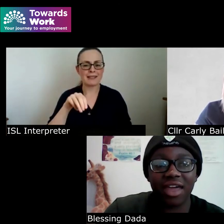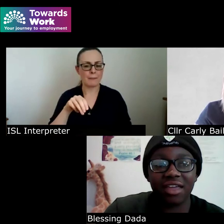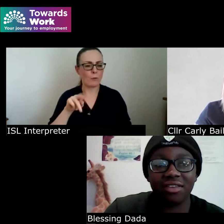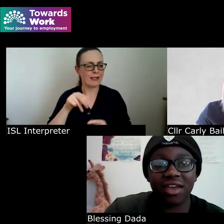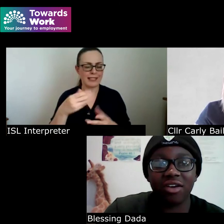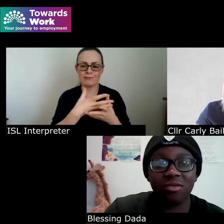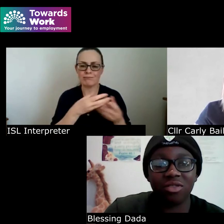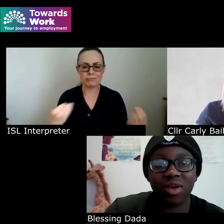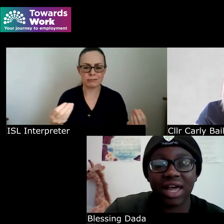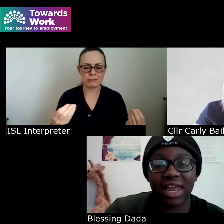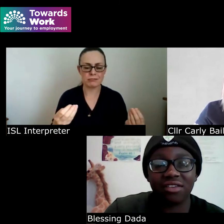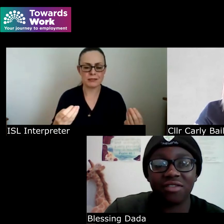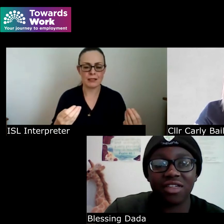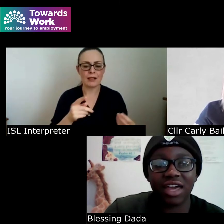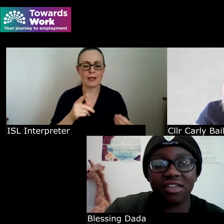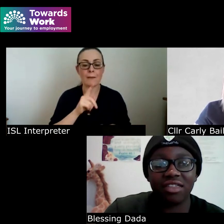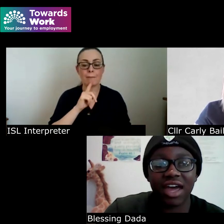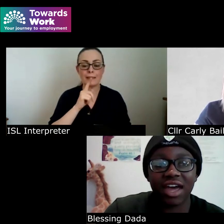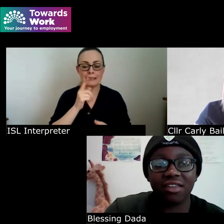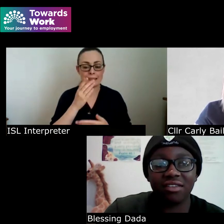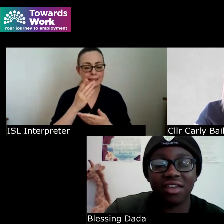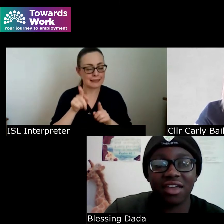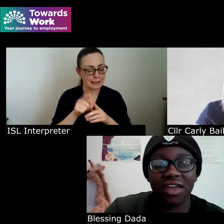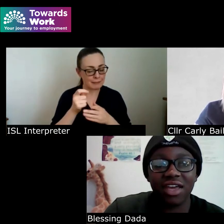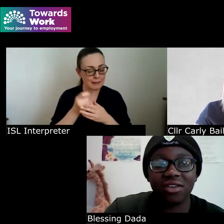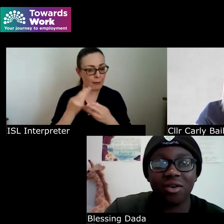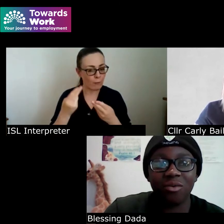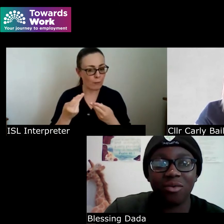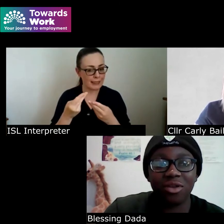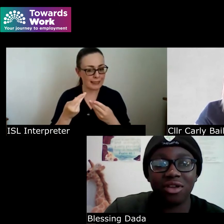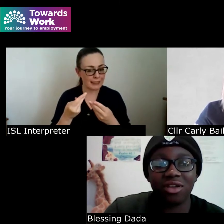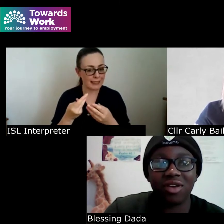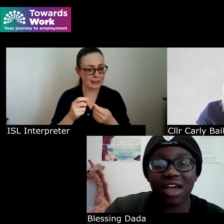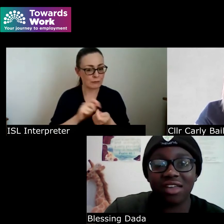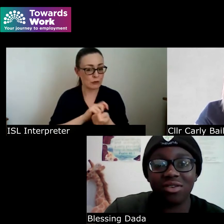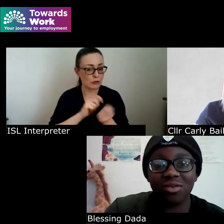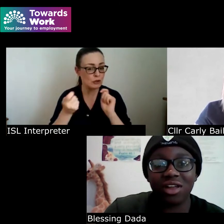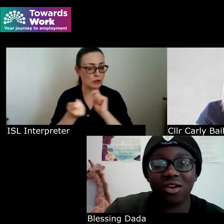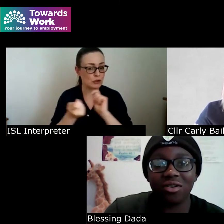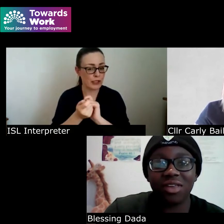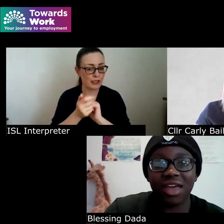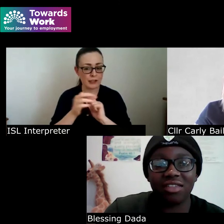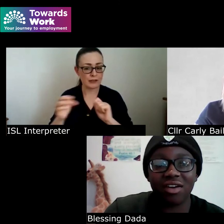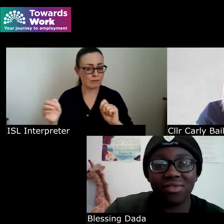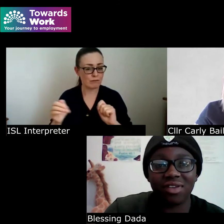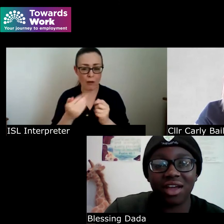it comes with collective change and you know you can't do it alone and you have to like